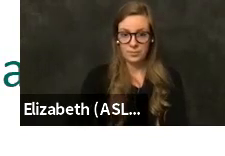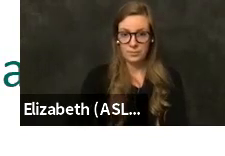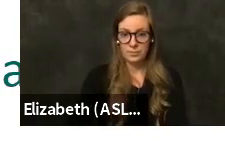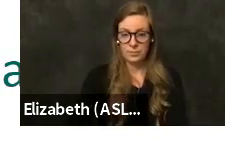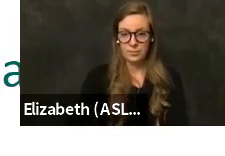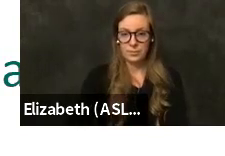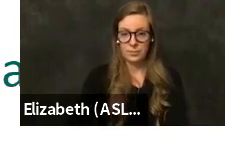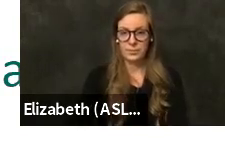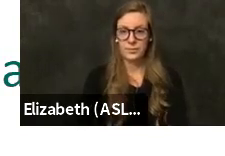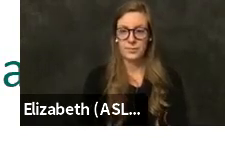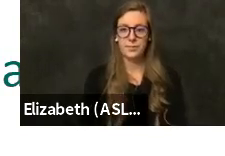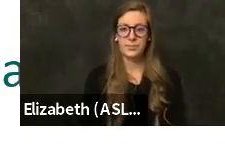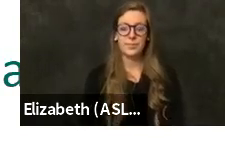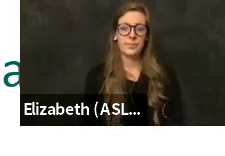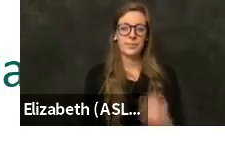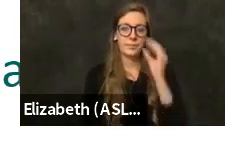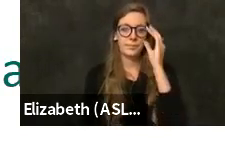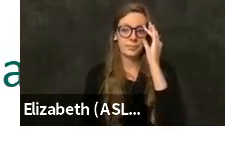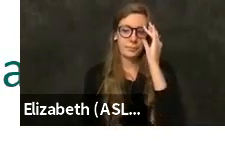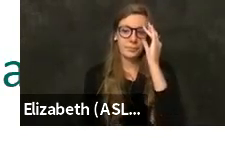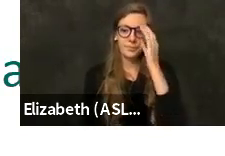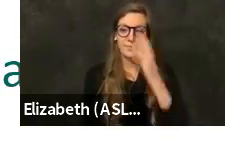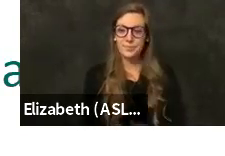All right, so I'm going to go over first